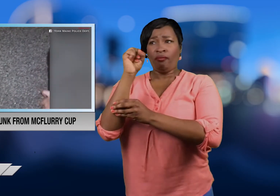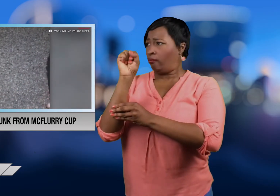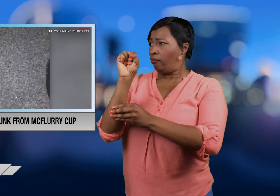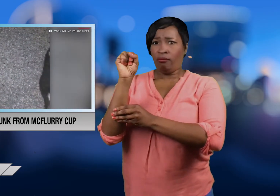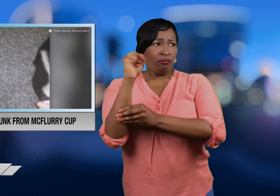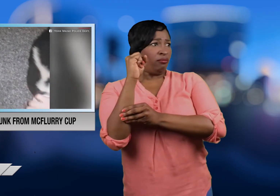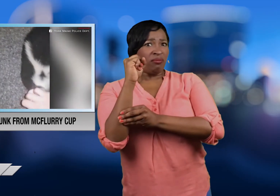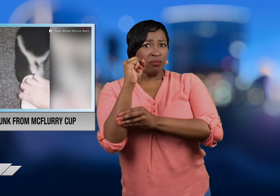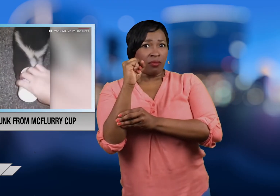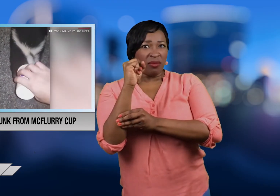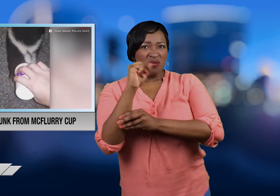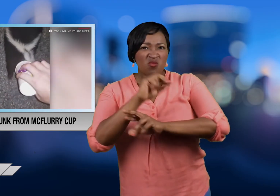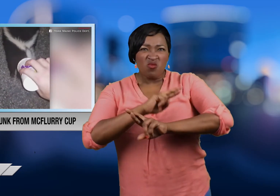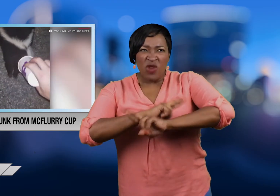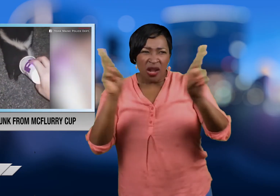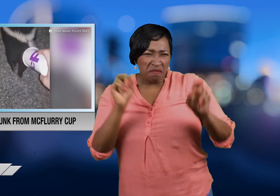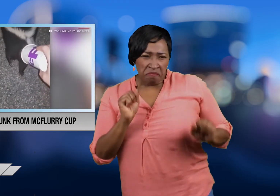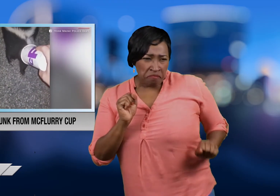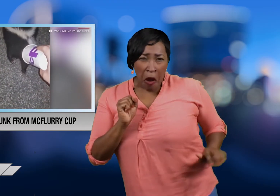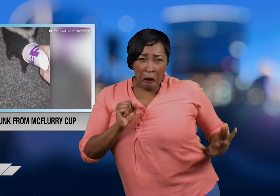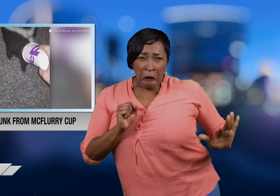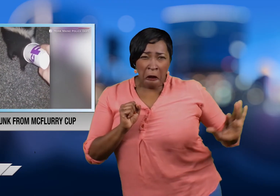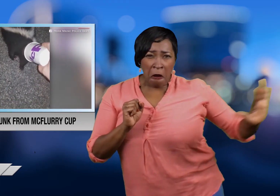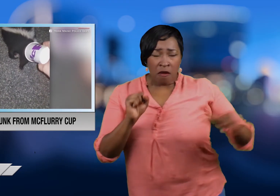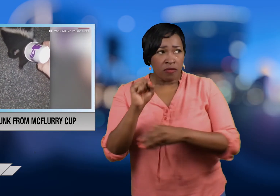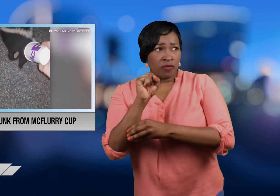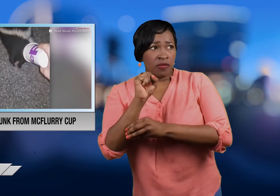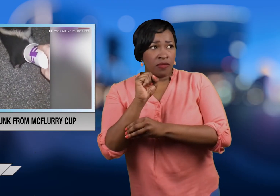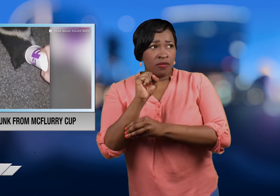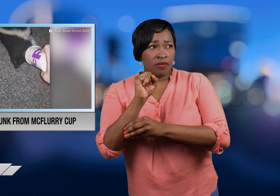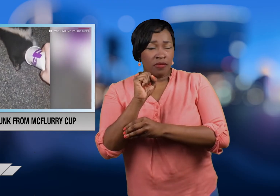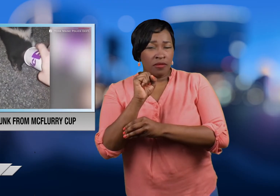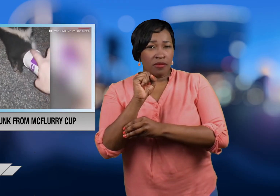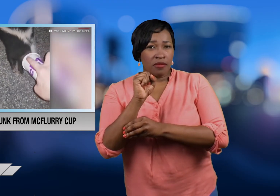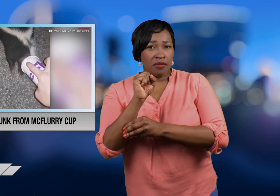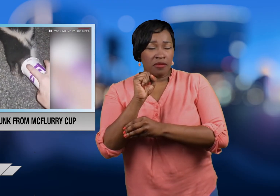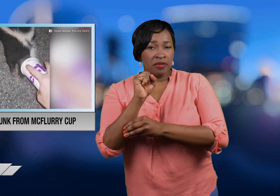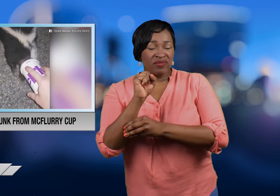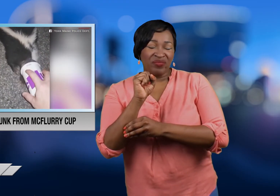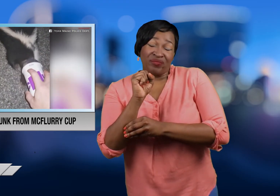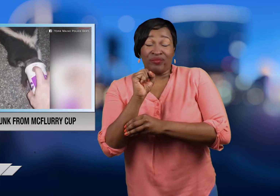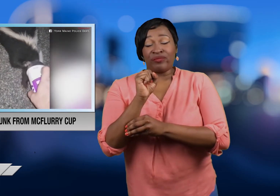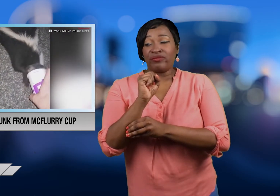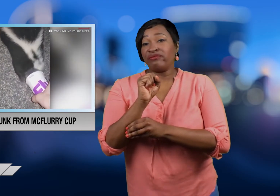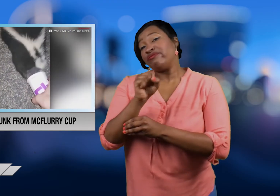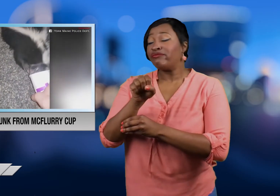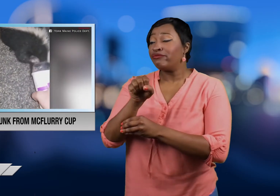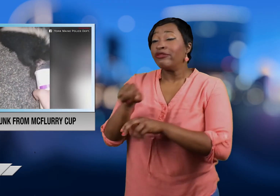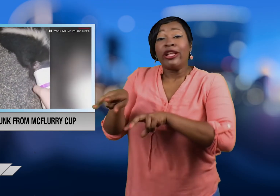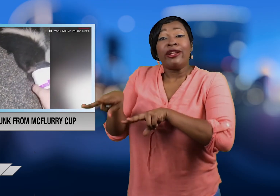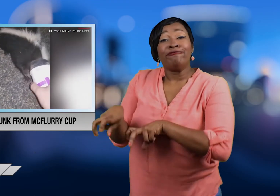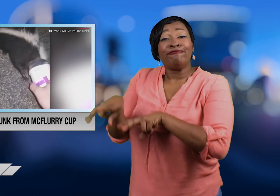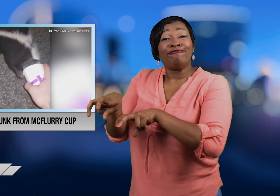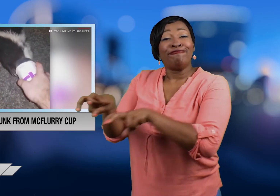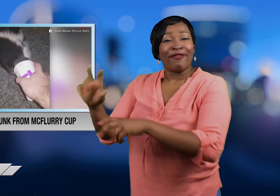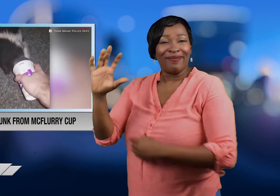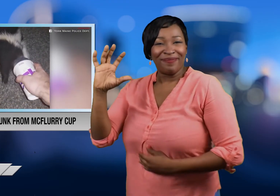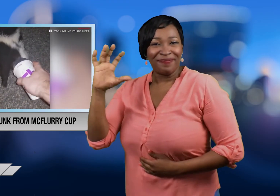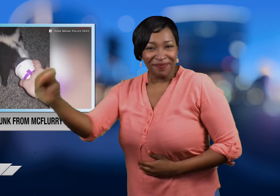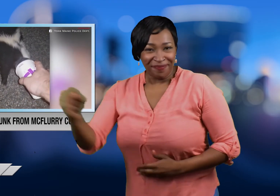Once the skunk was free it looked like it was getting ready to spray but changed its mind and scampered off.